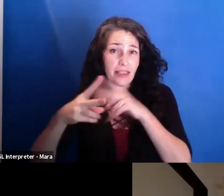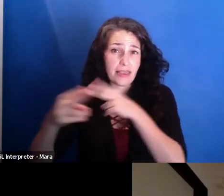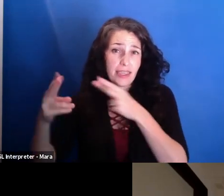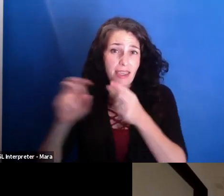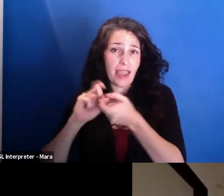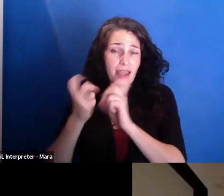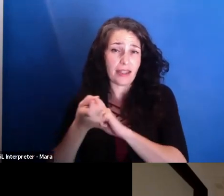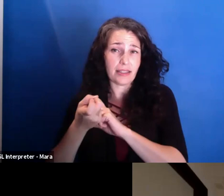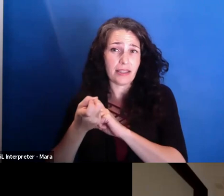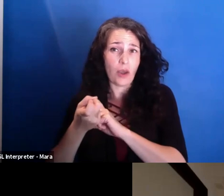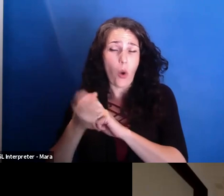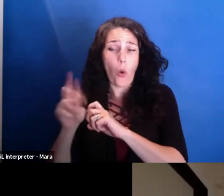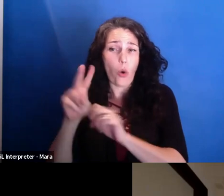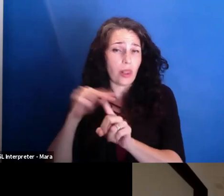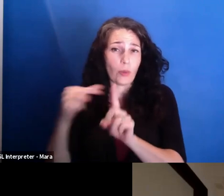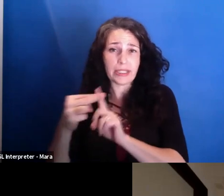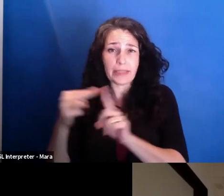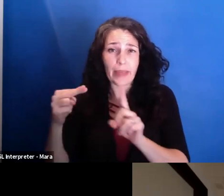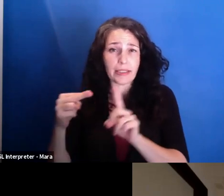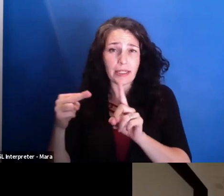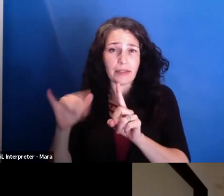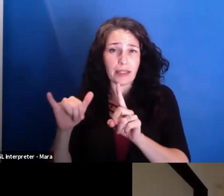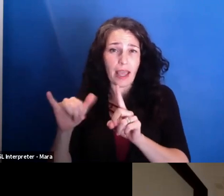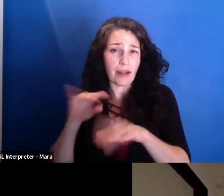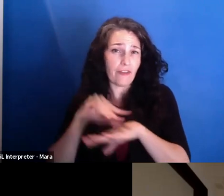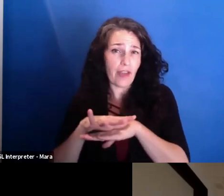or the perspective that you had in shaping what "Collective" was going to end up being?